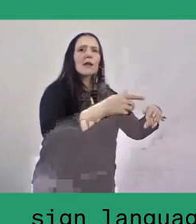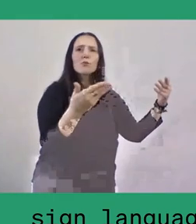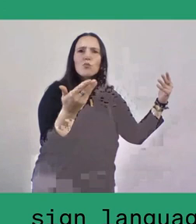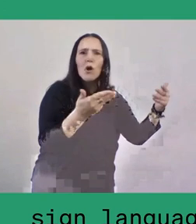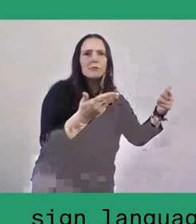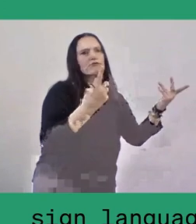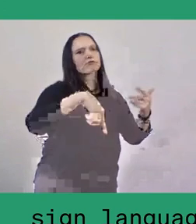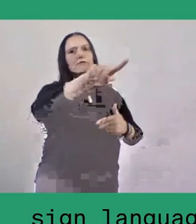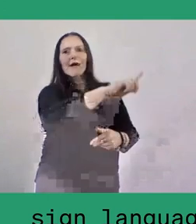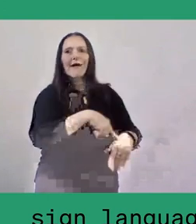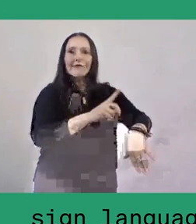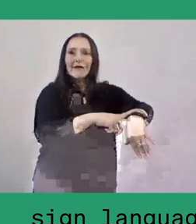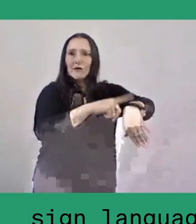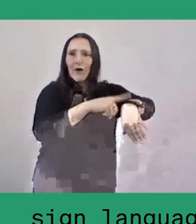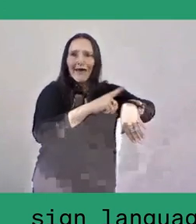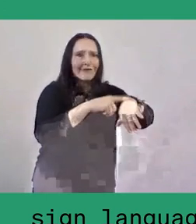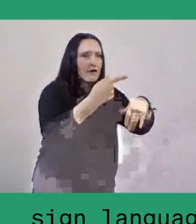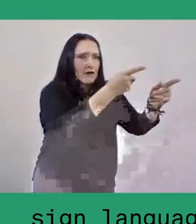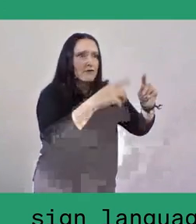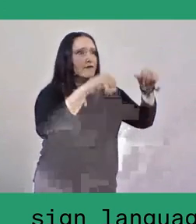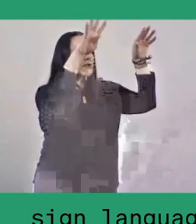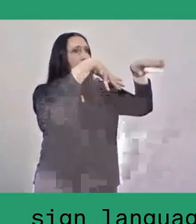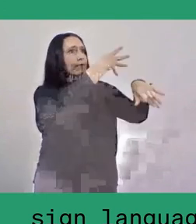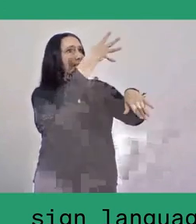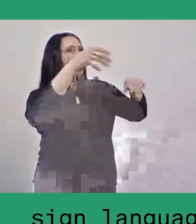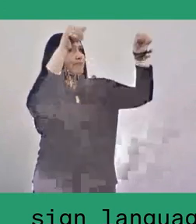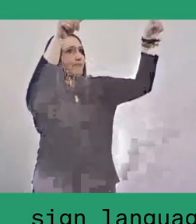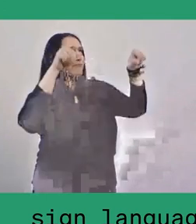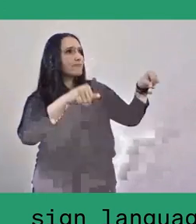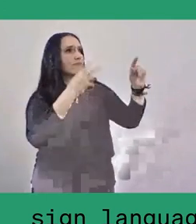The collective together is heightened especially during the pandemic,